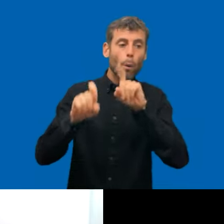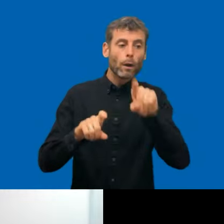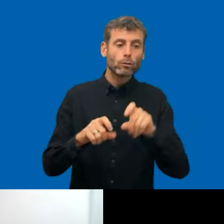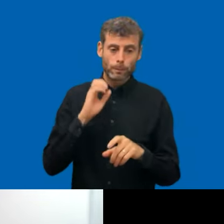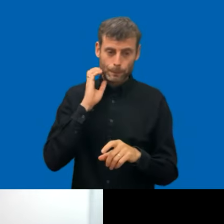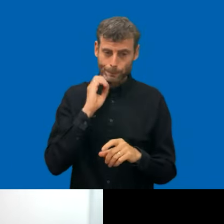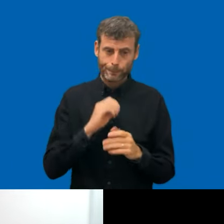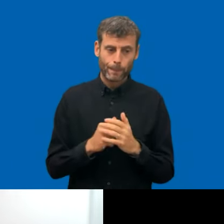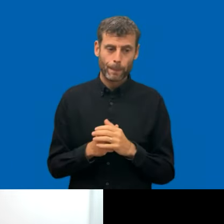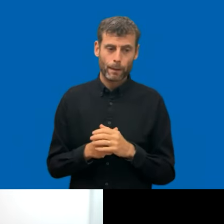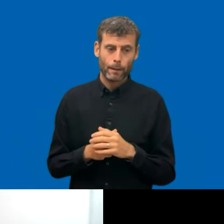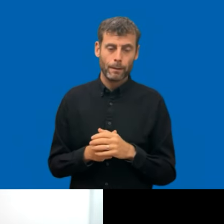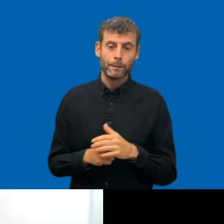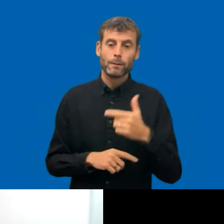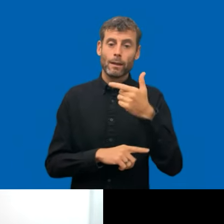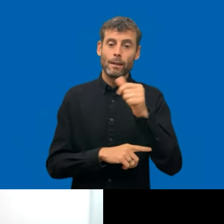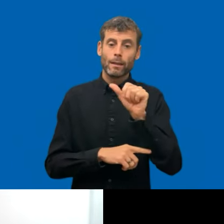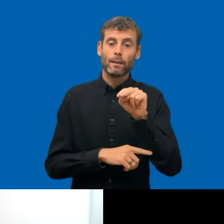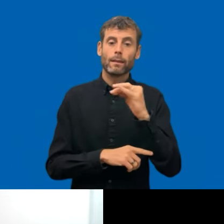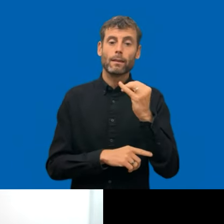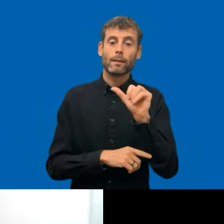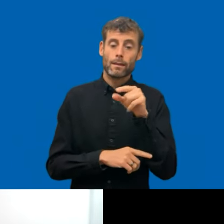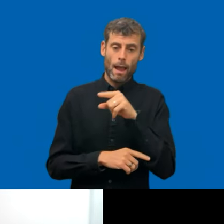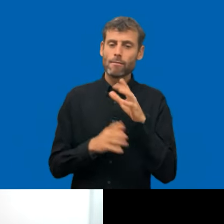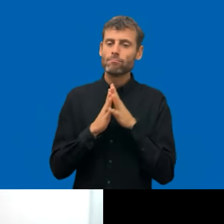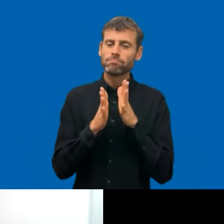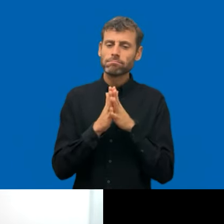It seems like Tanja, you are also in alignment with what we heard from Soren,